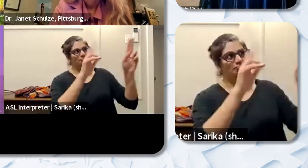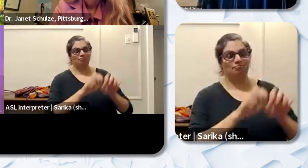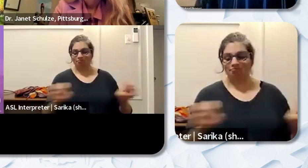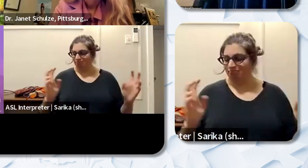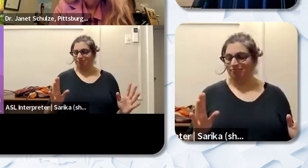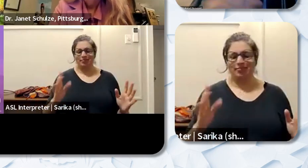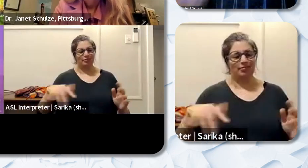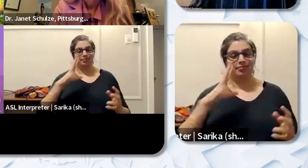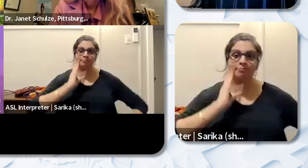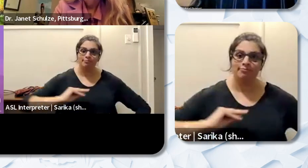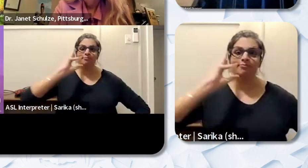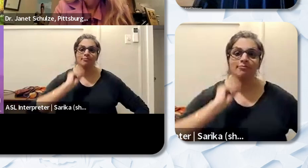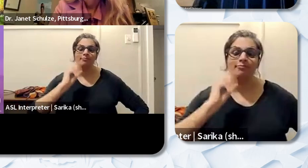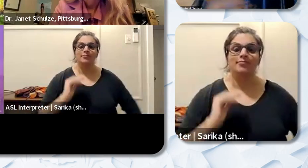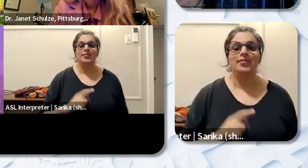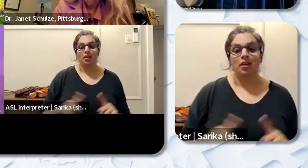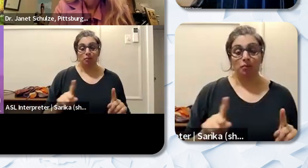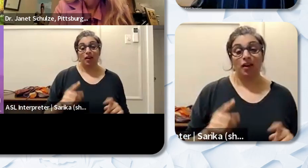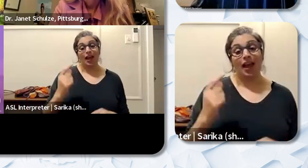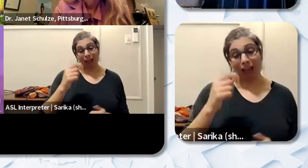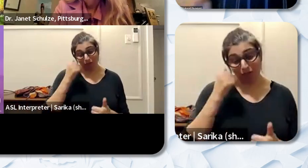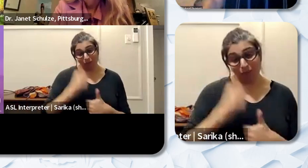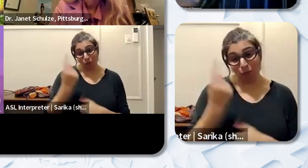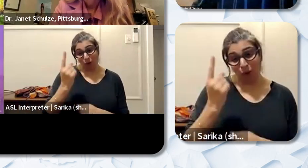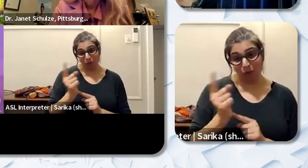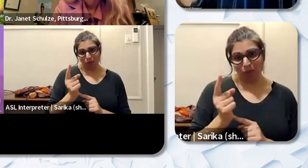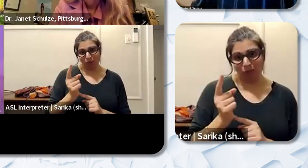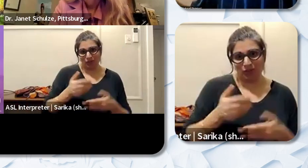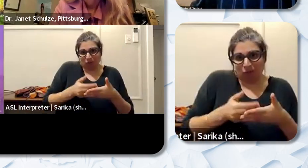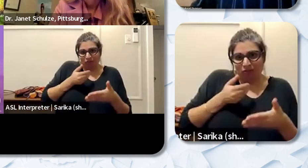is one moment that has stood out but a little background before I get to that but the context